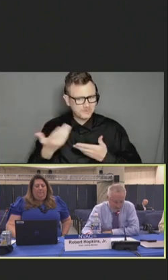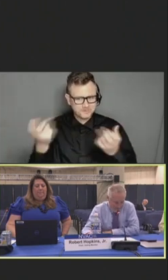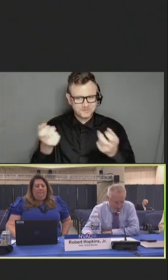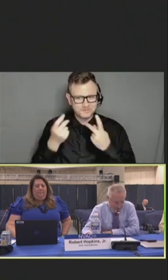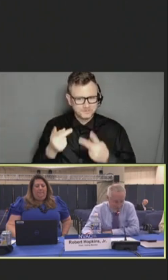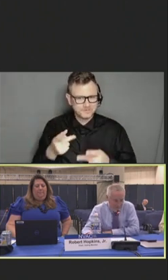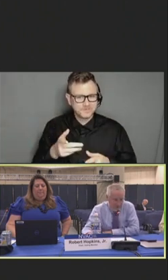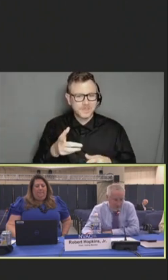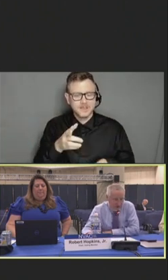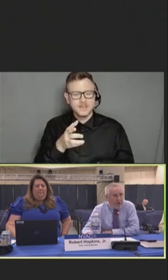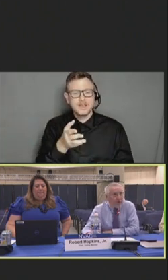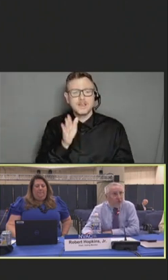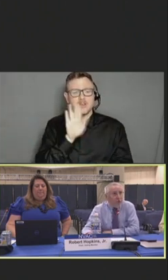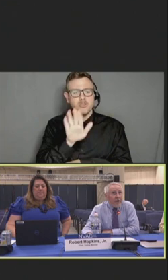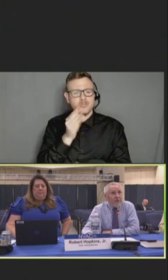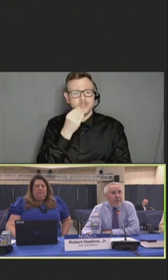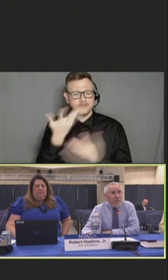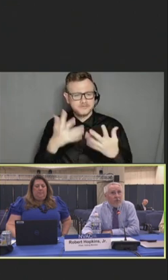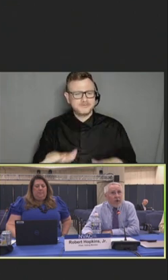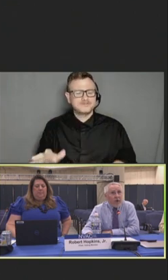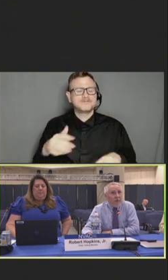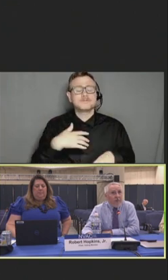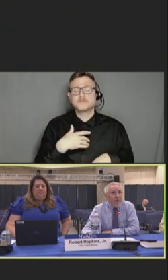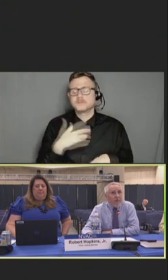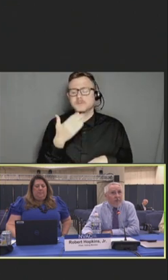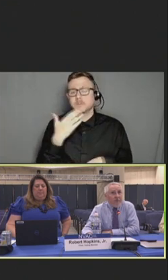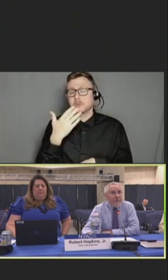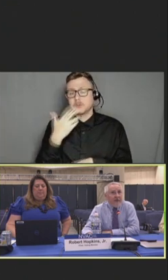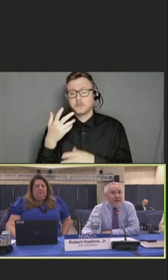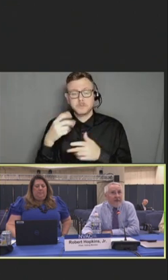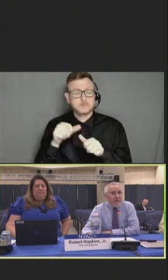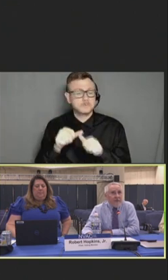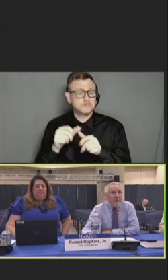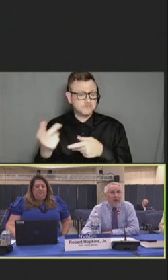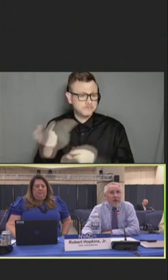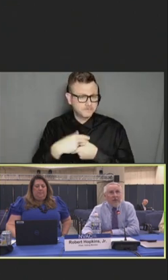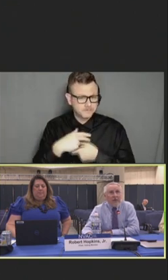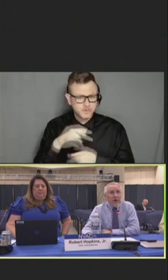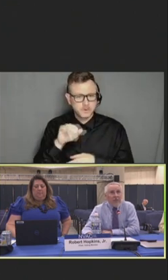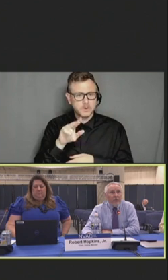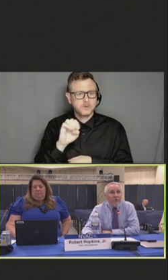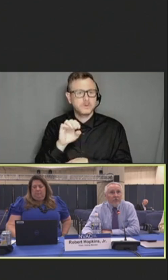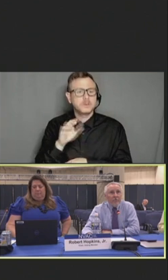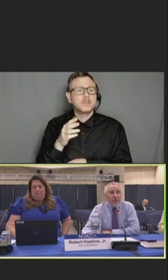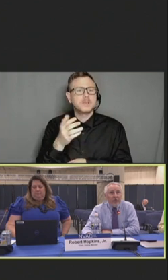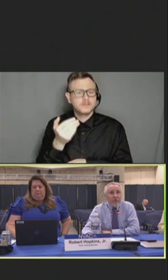Thank you for continuing to join us for our June 15th, first day of our June National